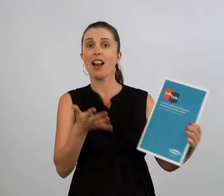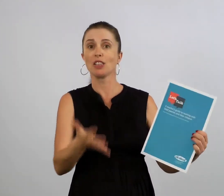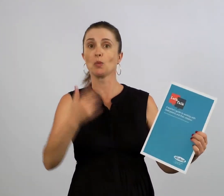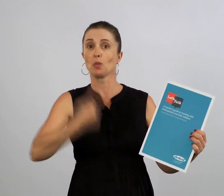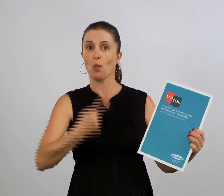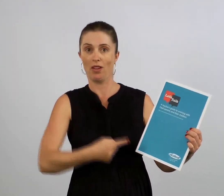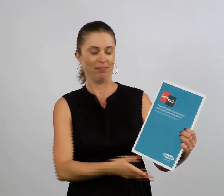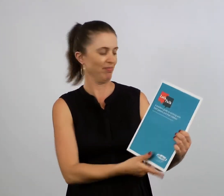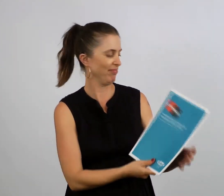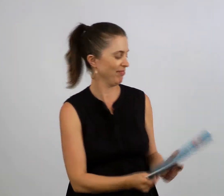Let's talk